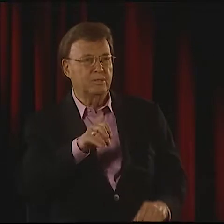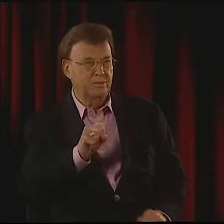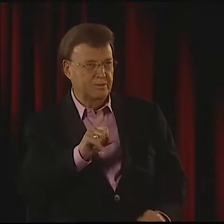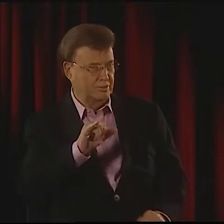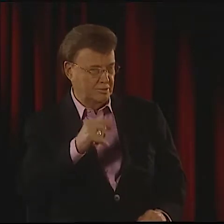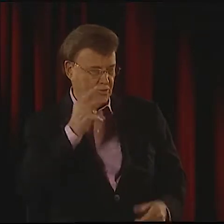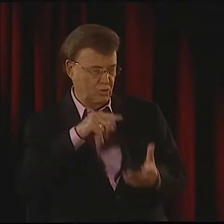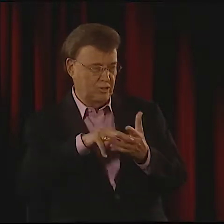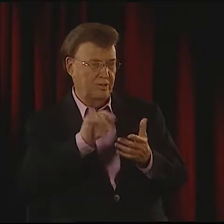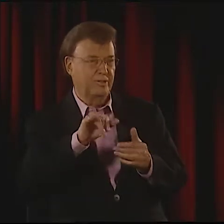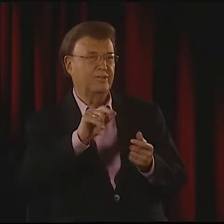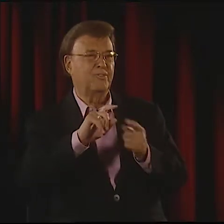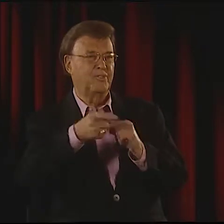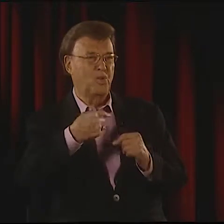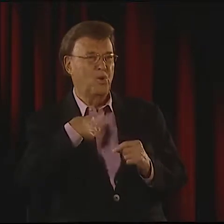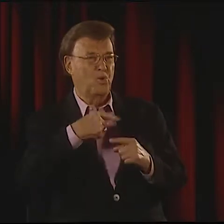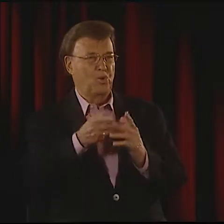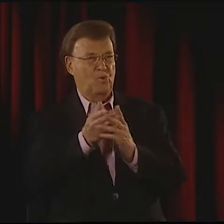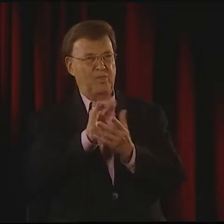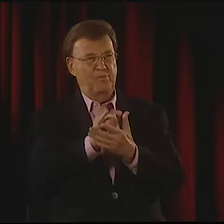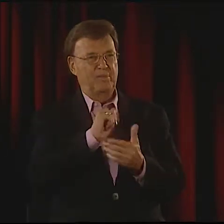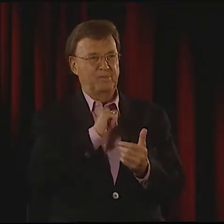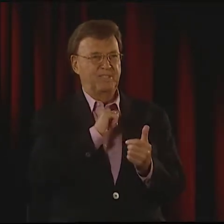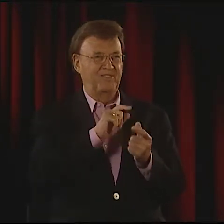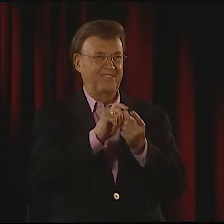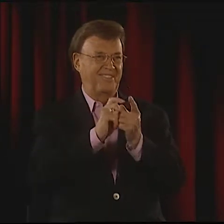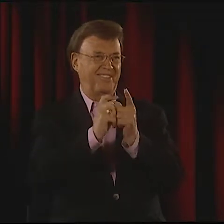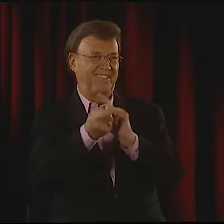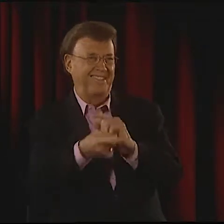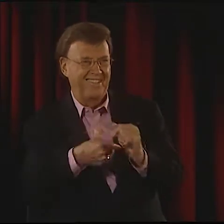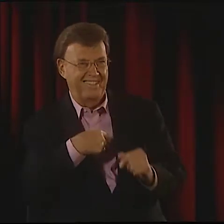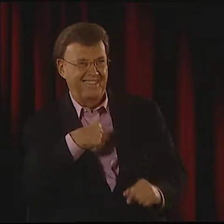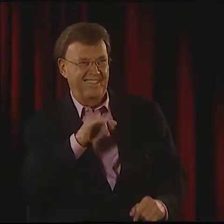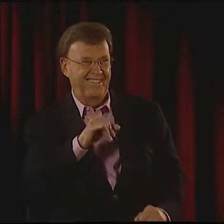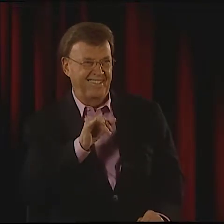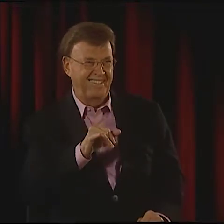FOR SURE. YES. I AGREE. YES, DEFINITELY.